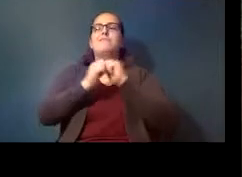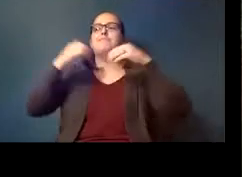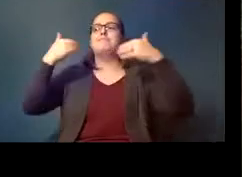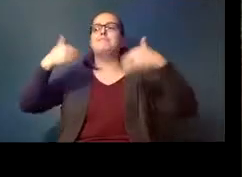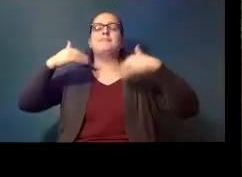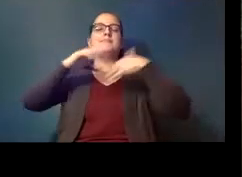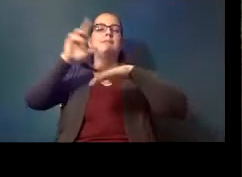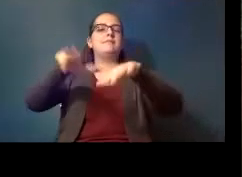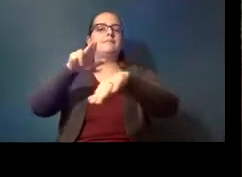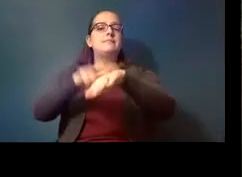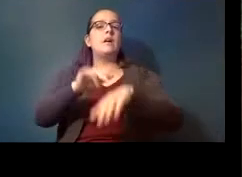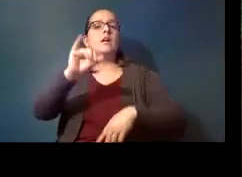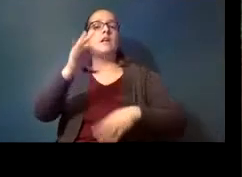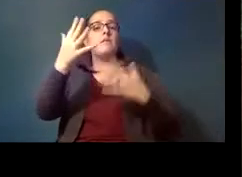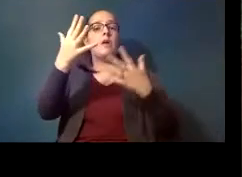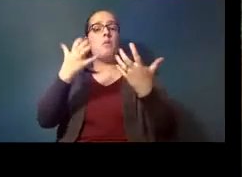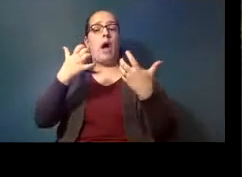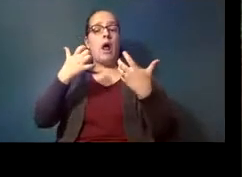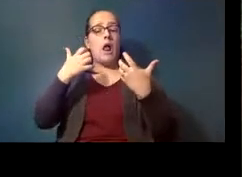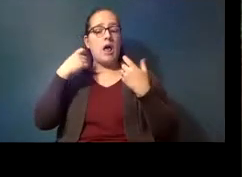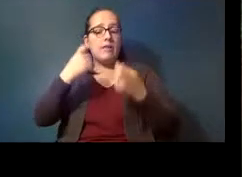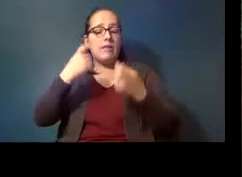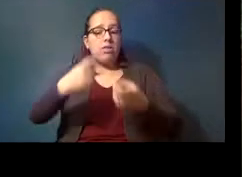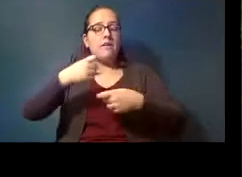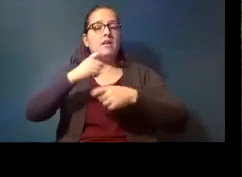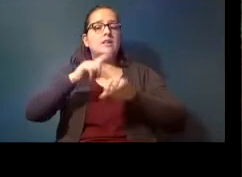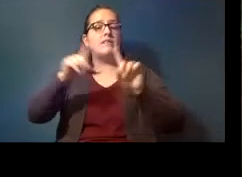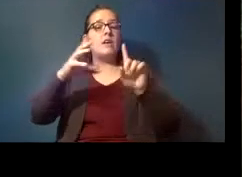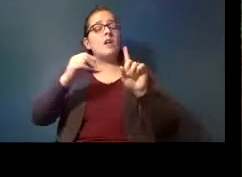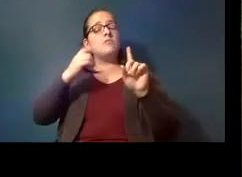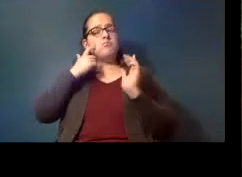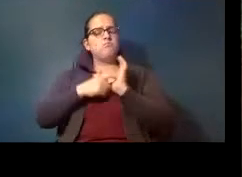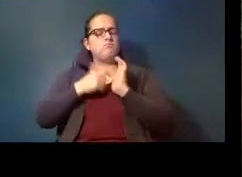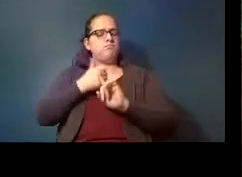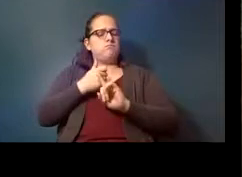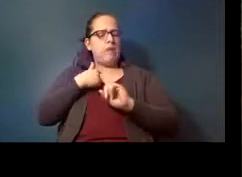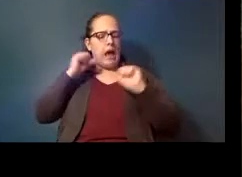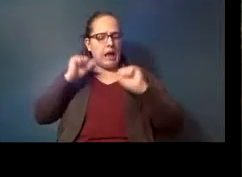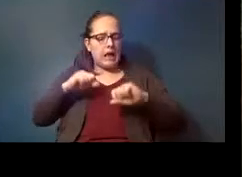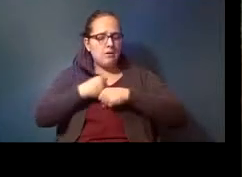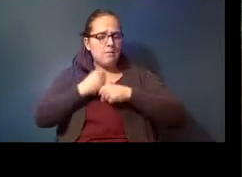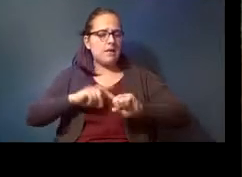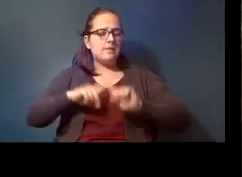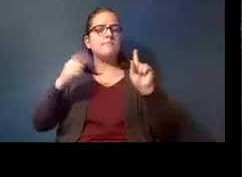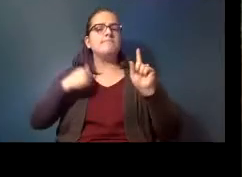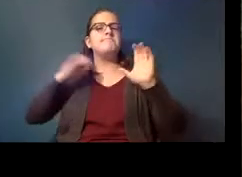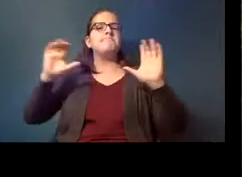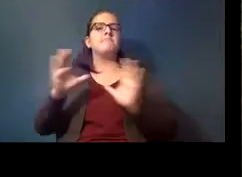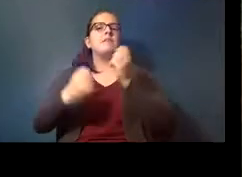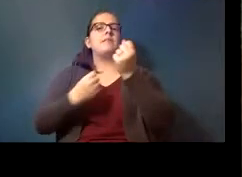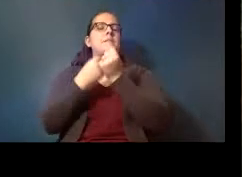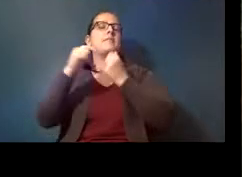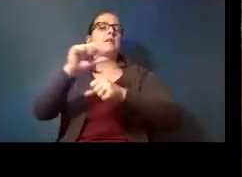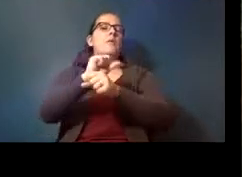if you'd like to make a difference and find yourself in a position to do so i encourage you to support this work with a gift to the land trust